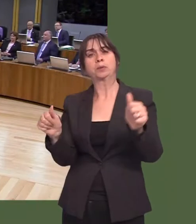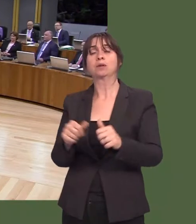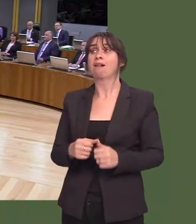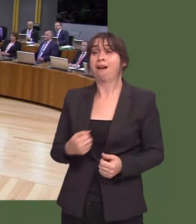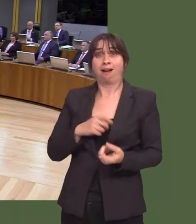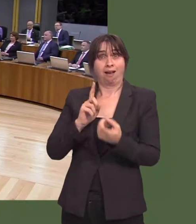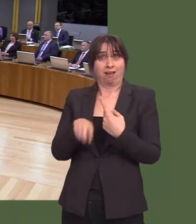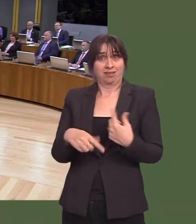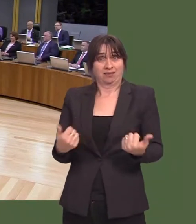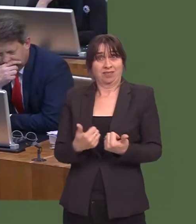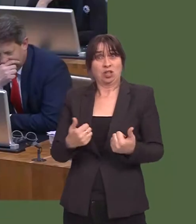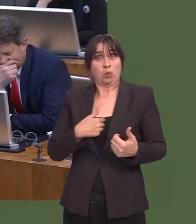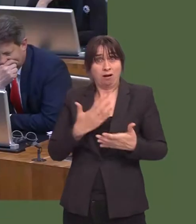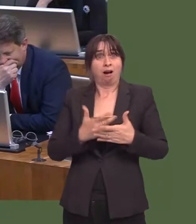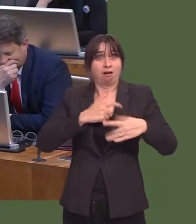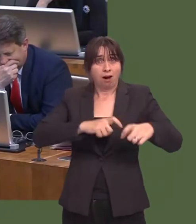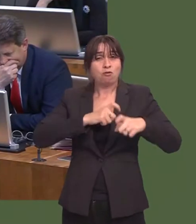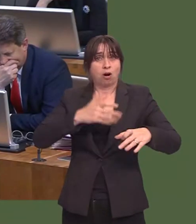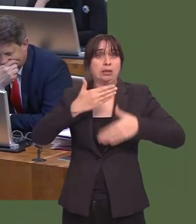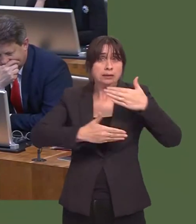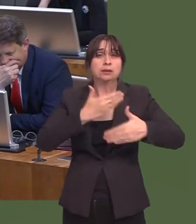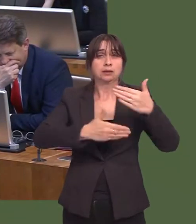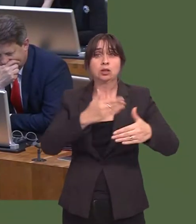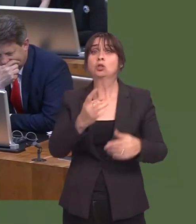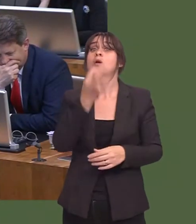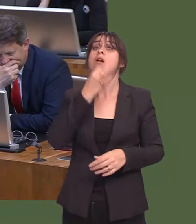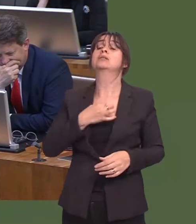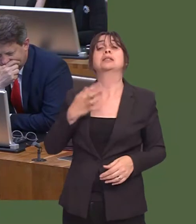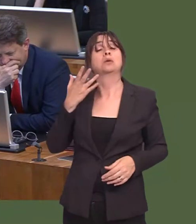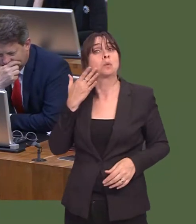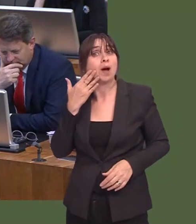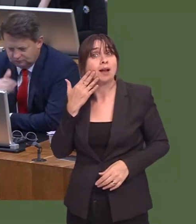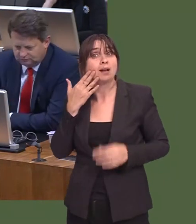that that work is ongoing. He asks the question, ëWhen will that work be complete?íóI will write to him with a